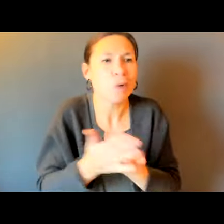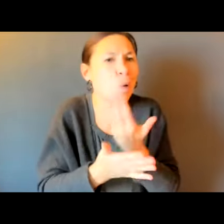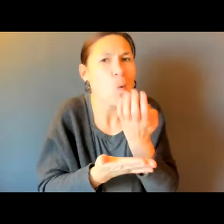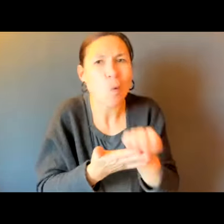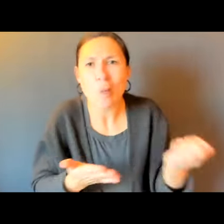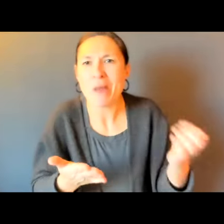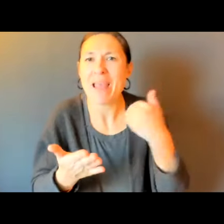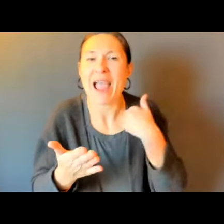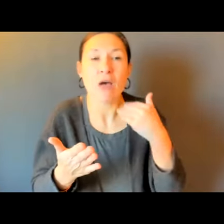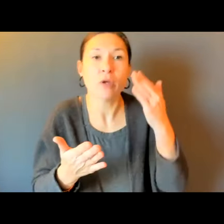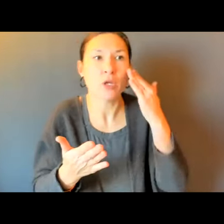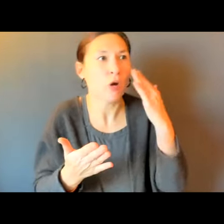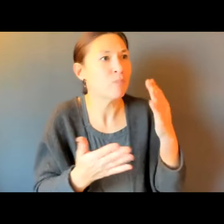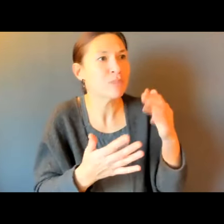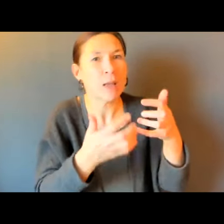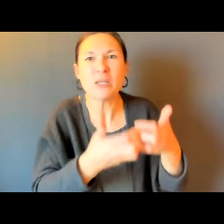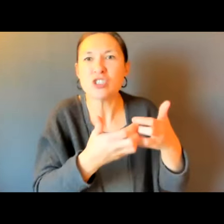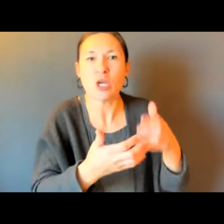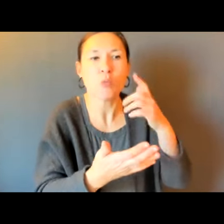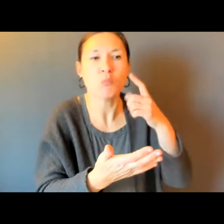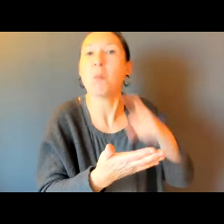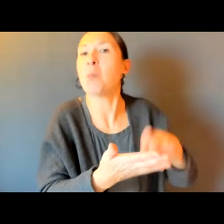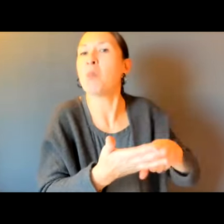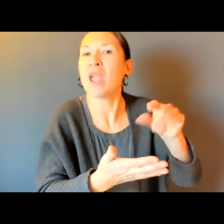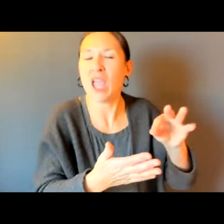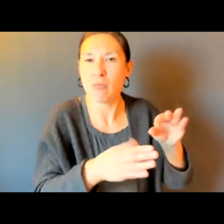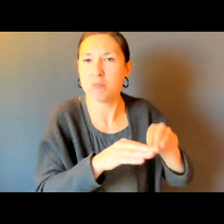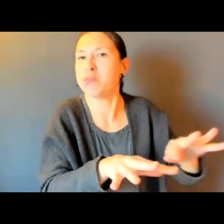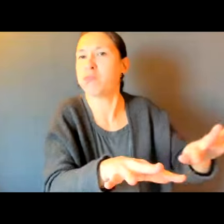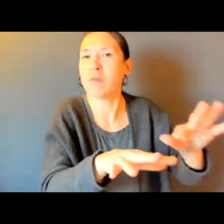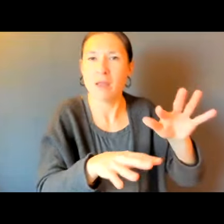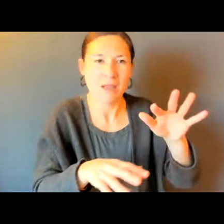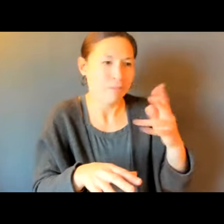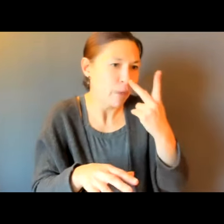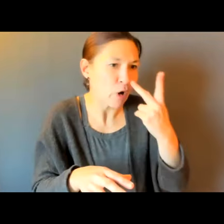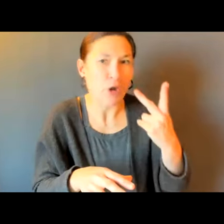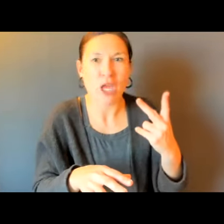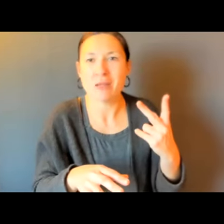TRYING HARD, BEING CREATIVE. GET THE NEW EQUIPMENT, SENSORS TO SENSE URINE AND ALL OF THAT.